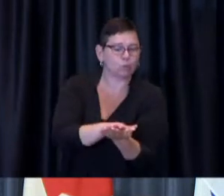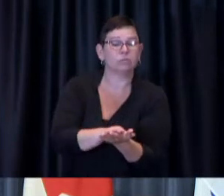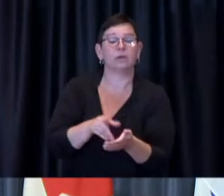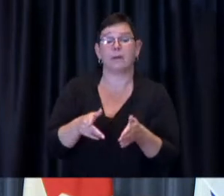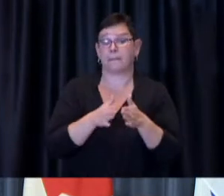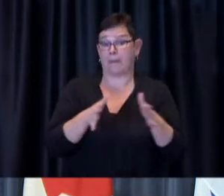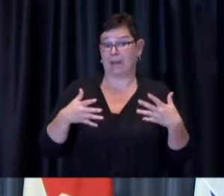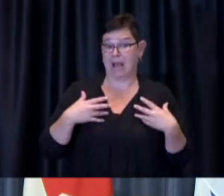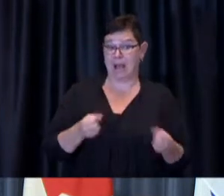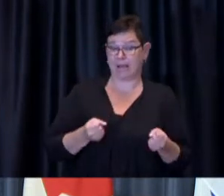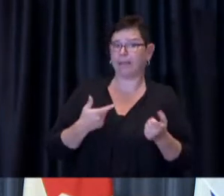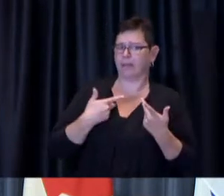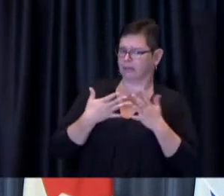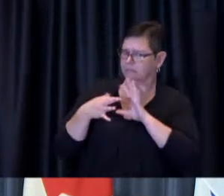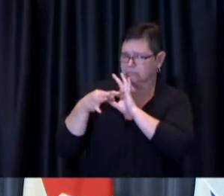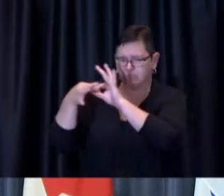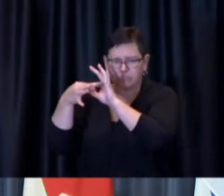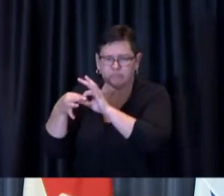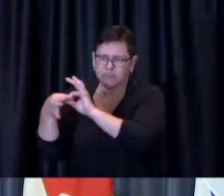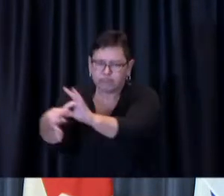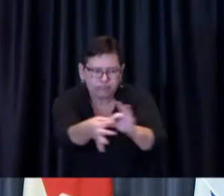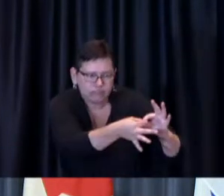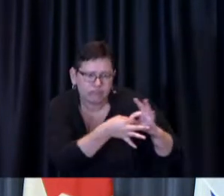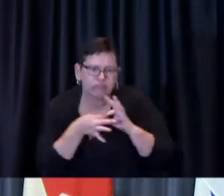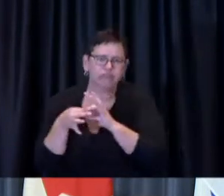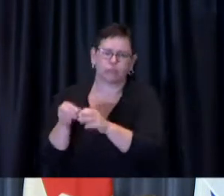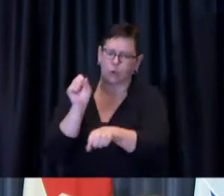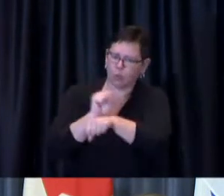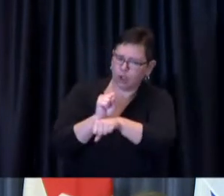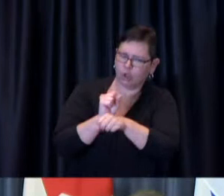amongst ourselves and with our provincial partners and we're looking forward to hearing